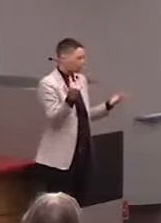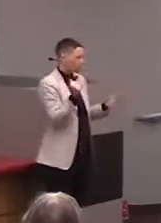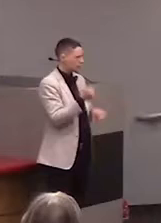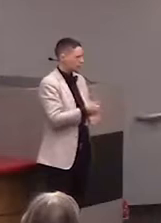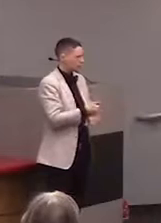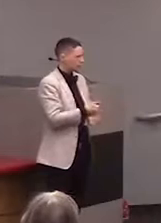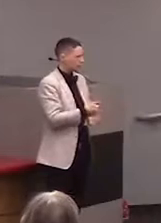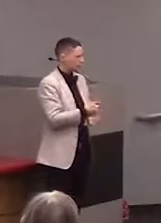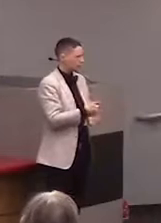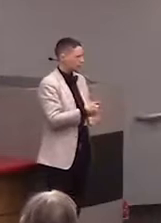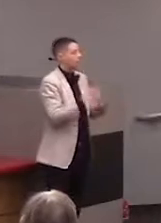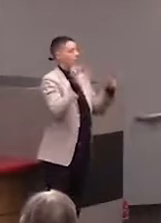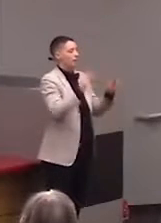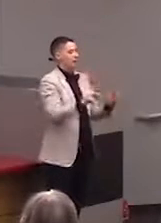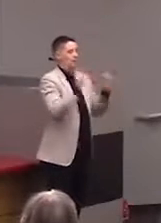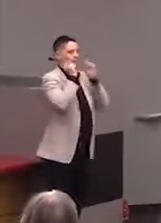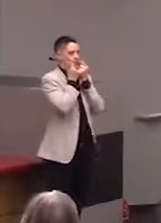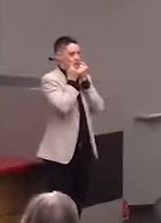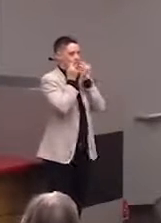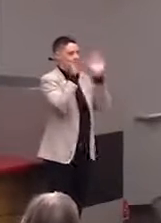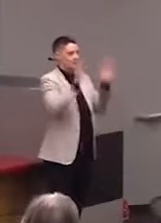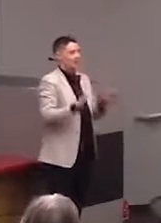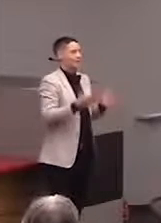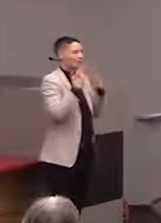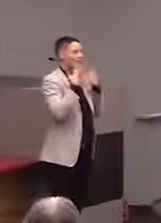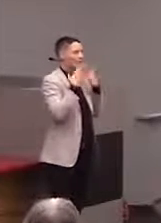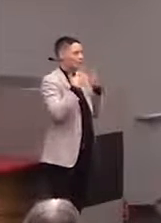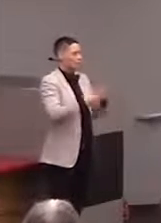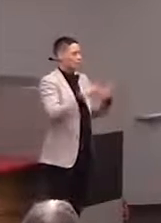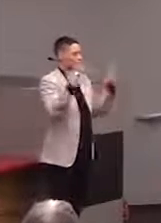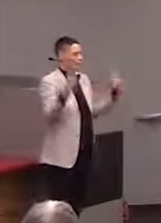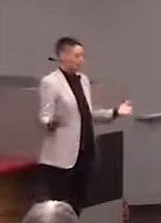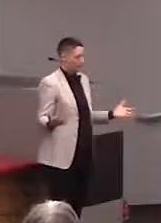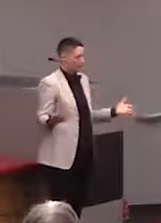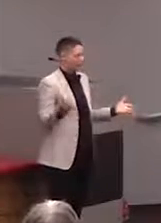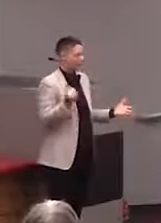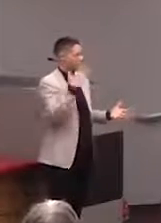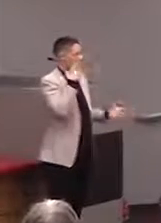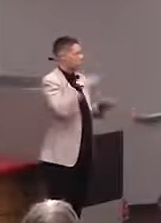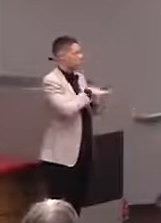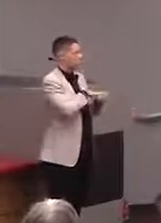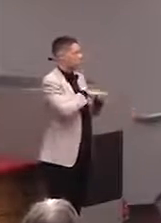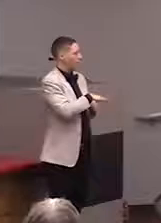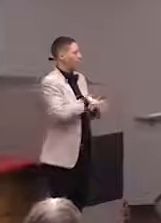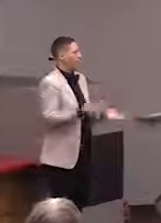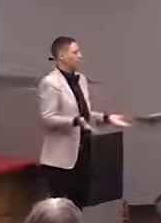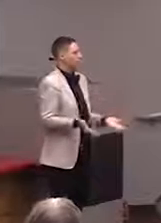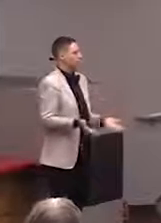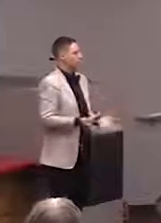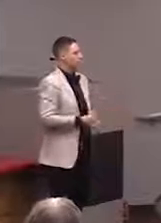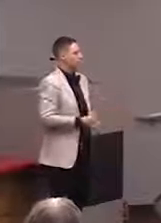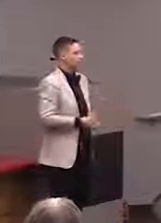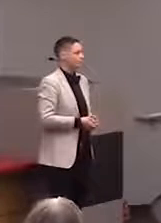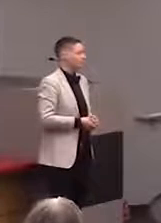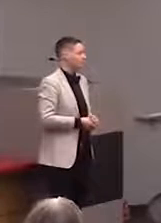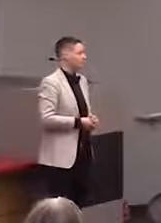All right, great. Well, thank you so much. I'll be around so- (audience applauds) Yeah.